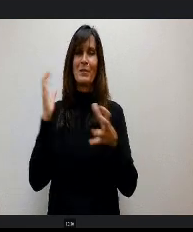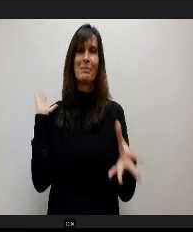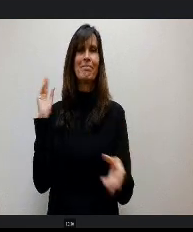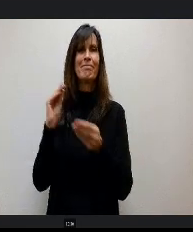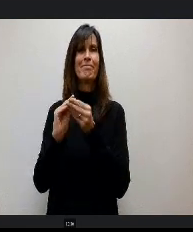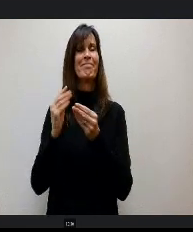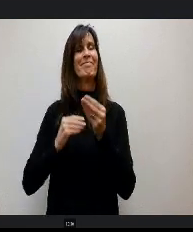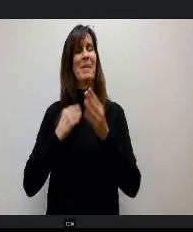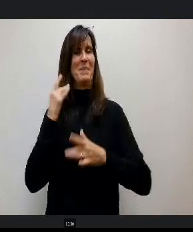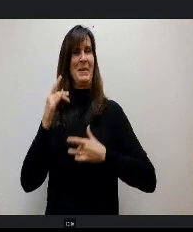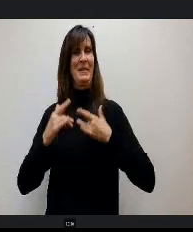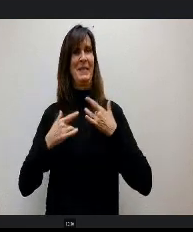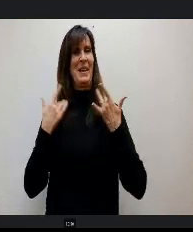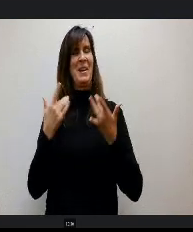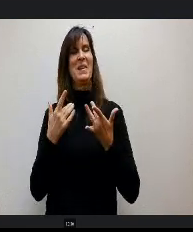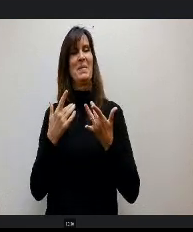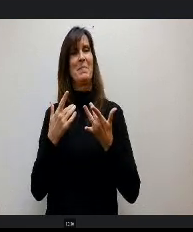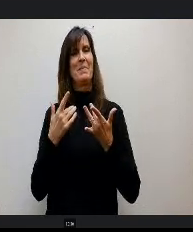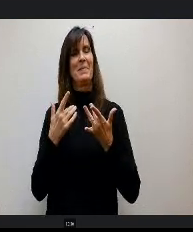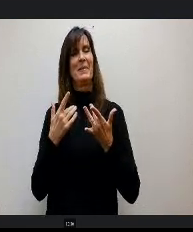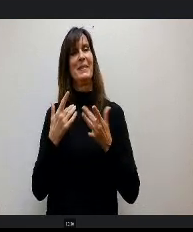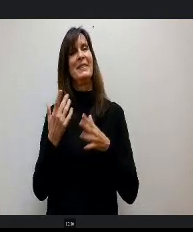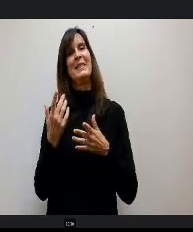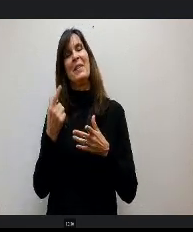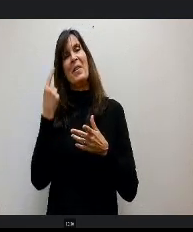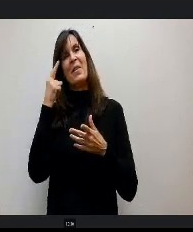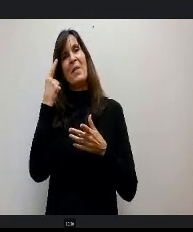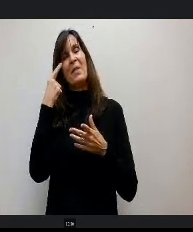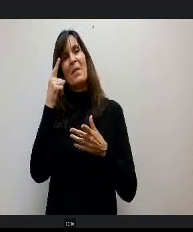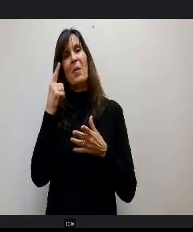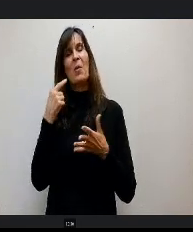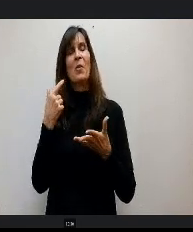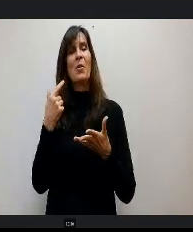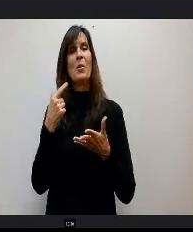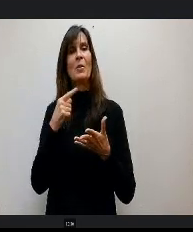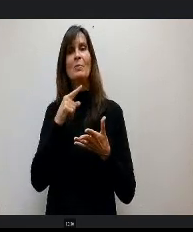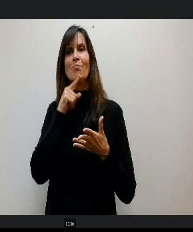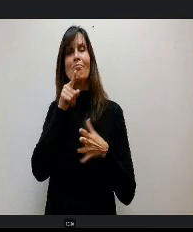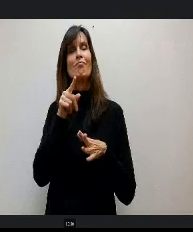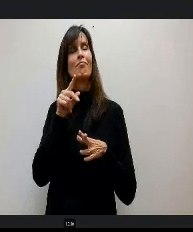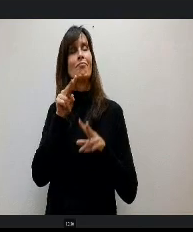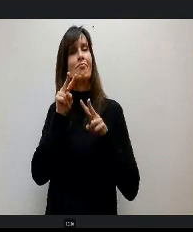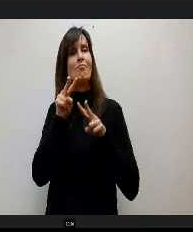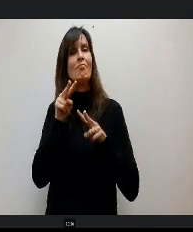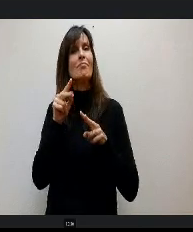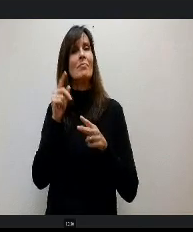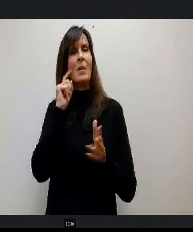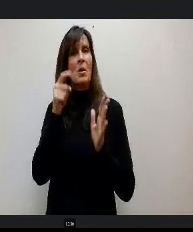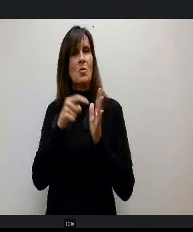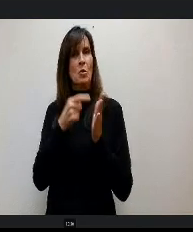excited to be handing off to a person that looks really, really great and on paper and it seems like a great